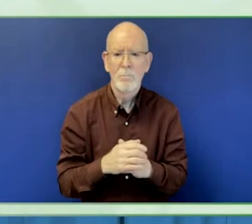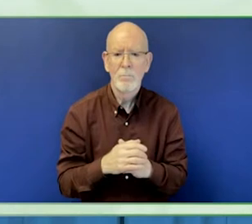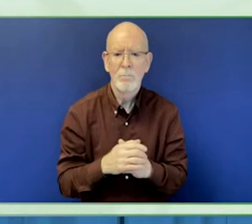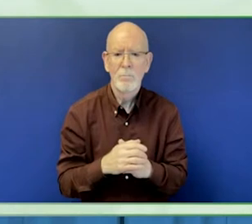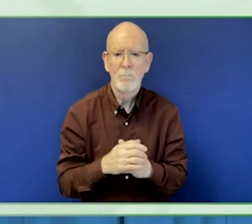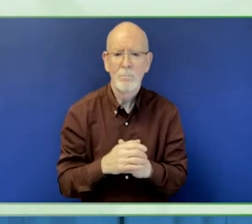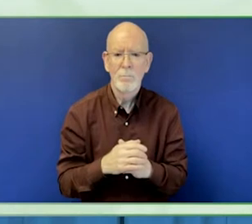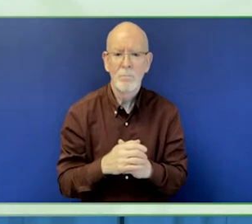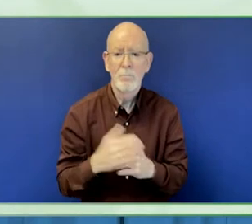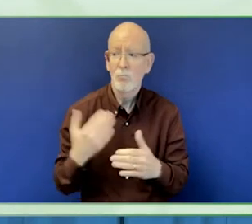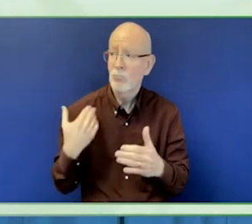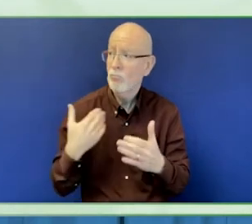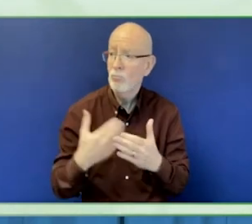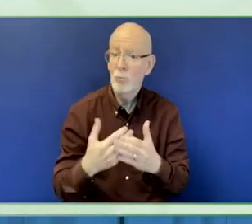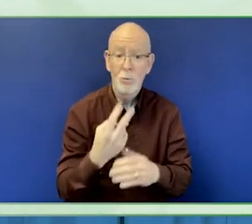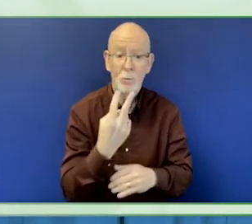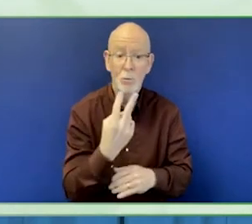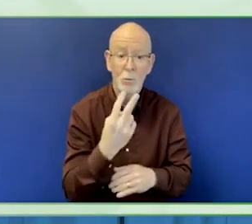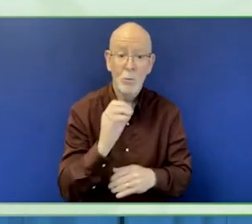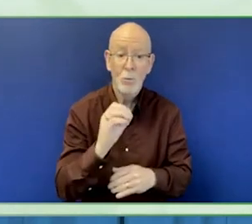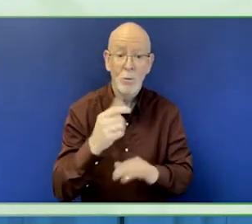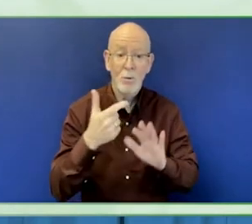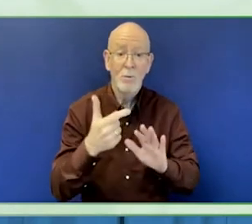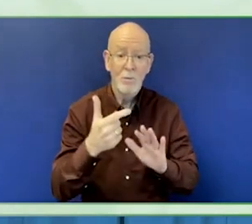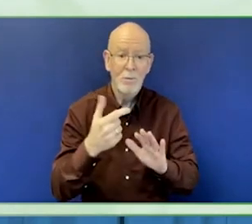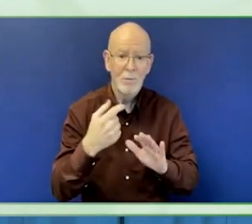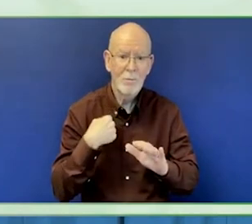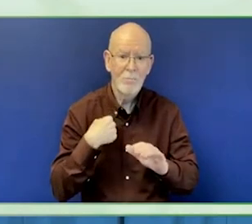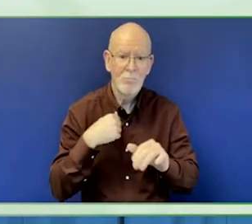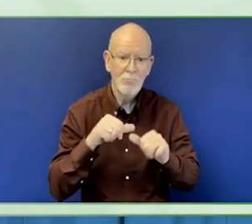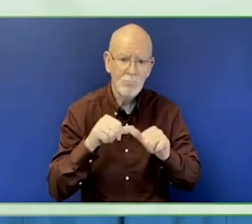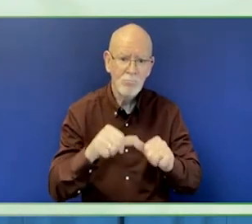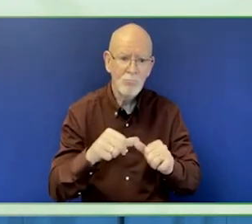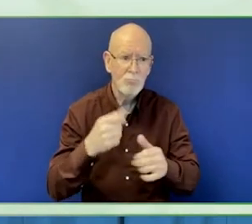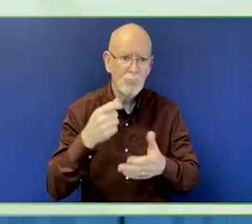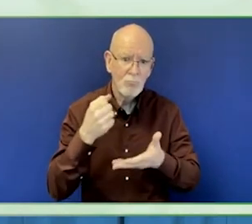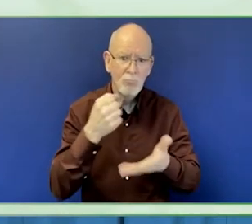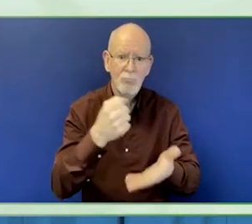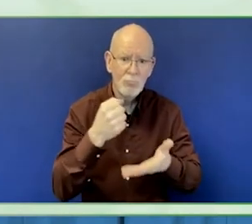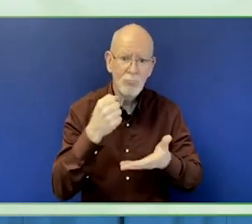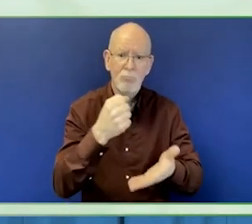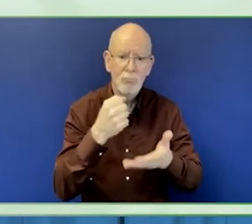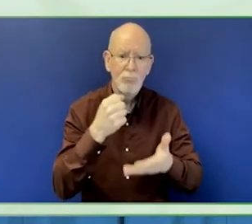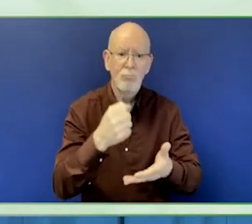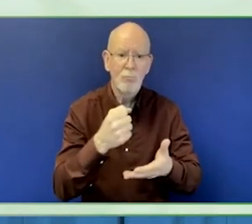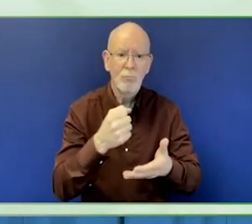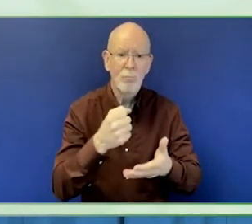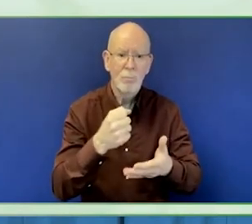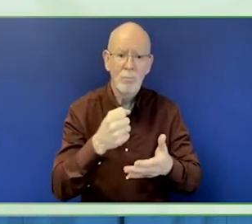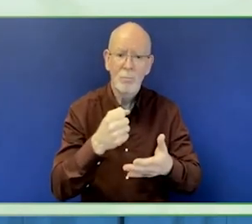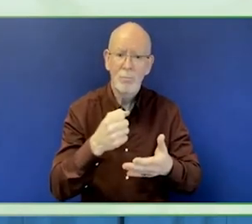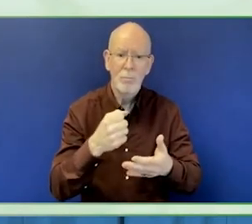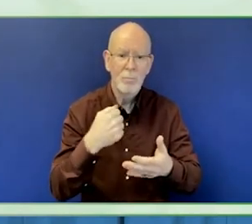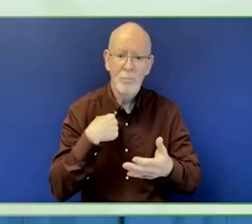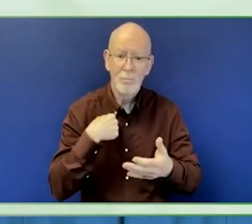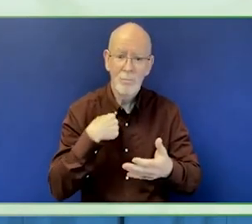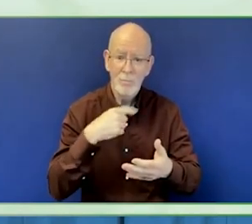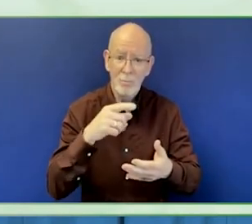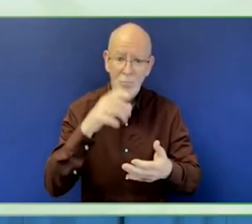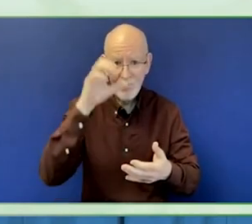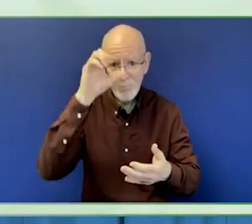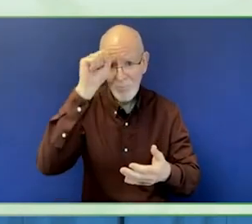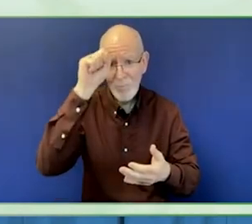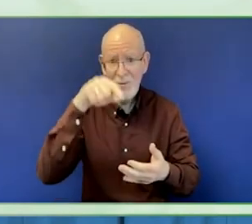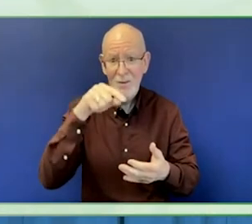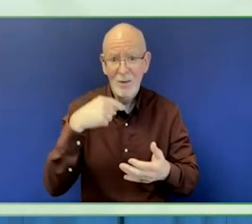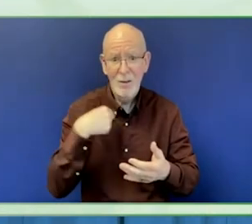This has been 16 years with many projects so far supported by us